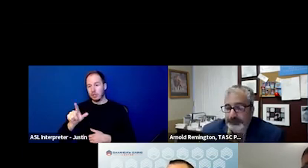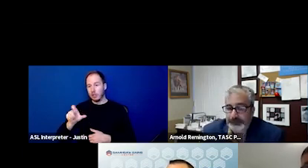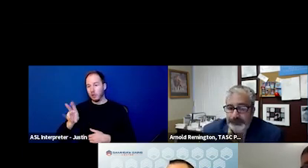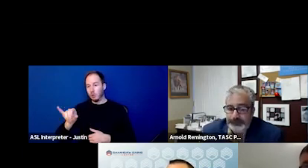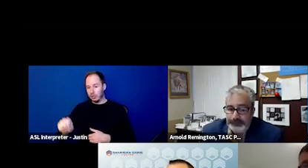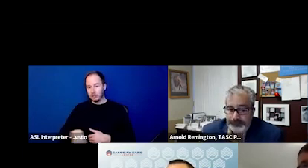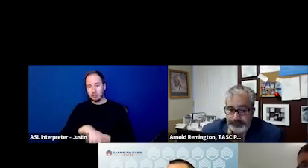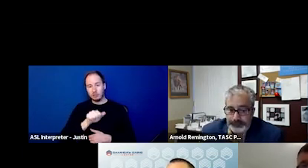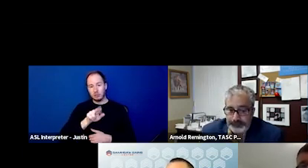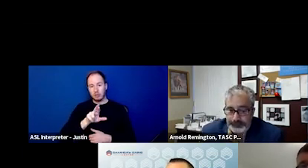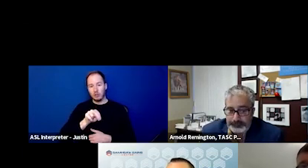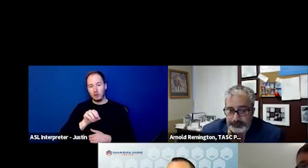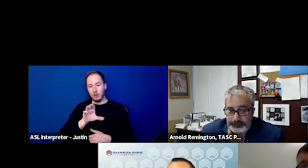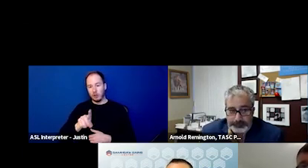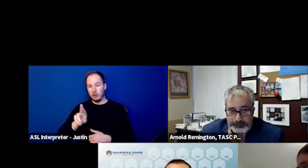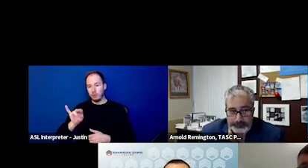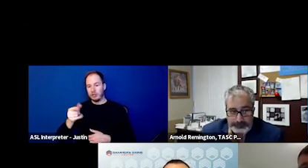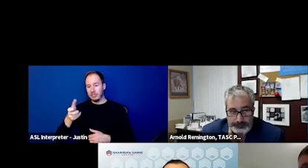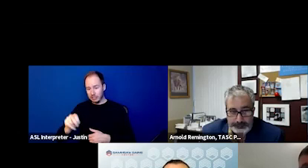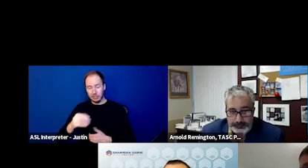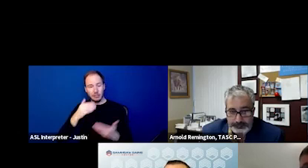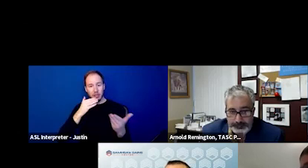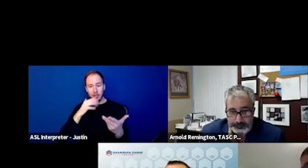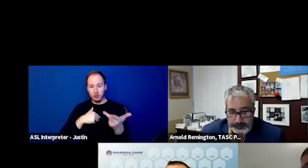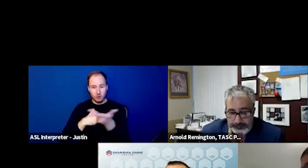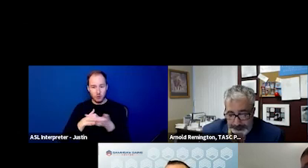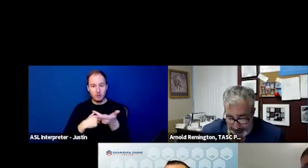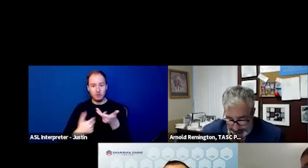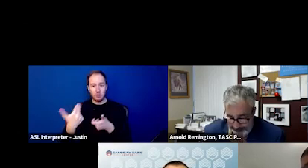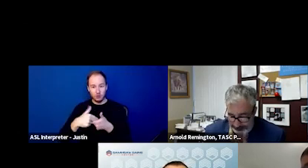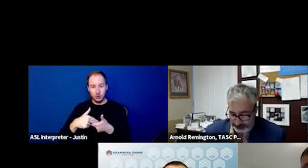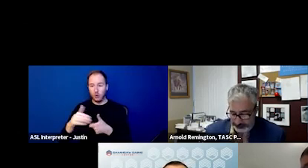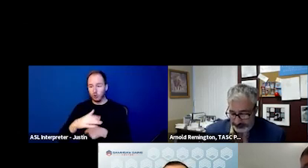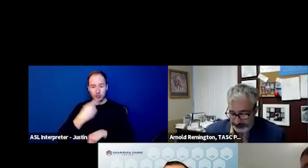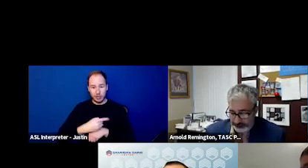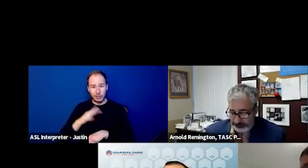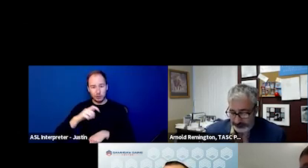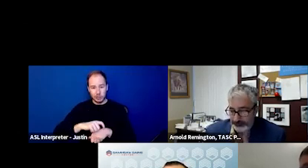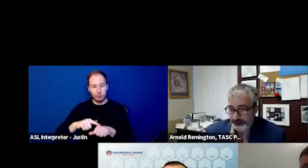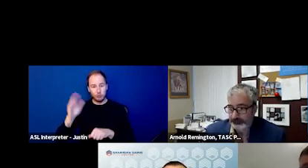and being a part of this and taking time outta your day to present on all of the great work that your communities are doing.